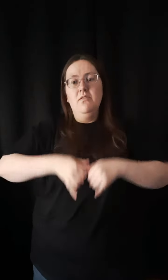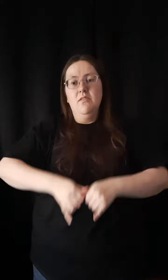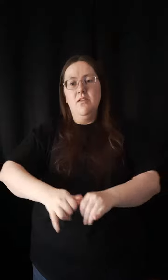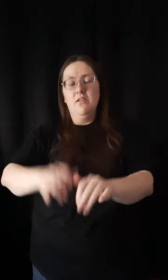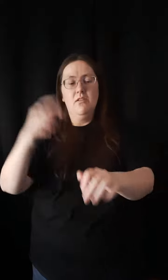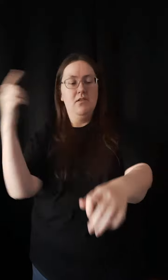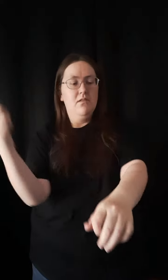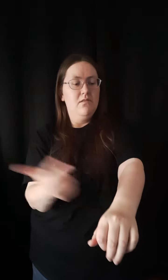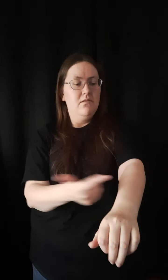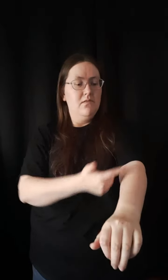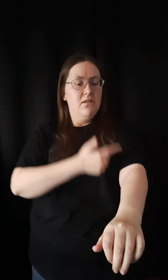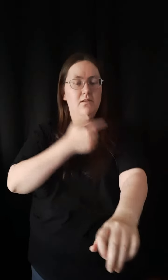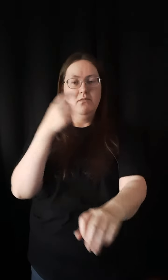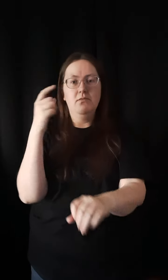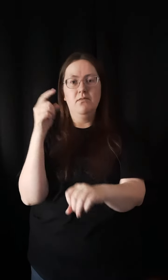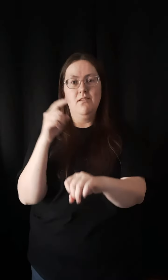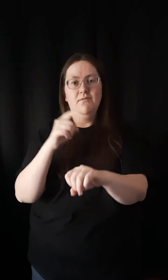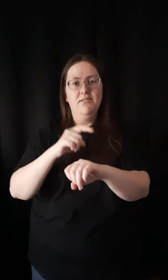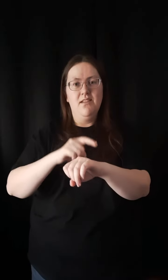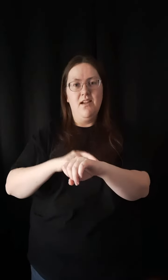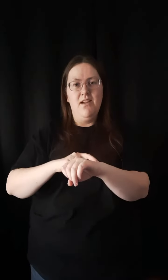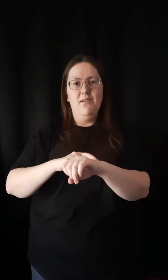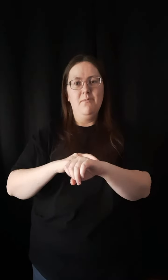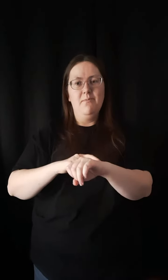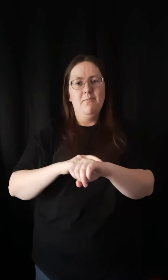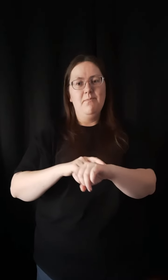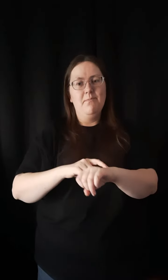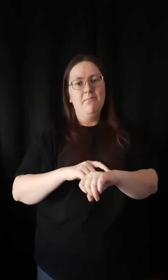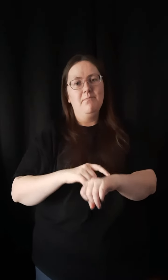Will stand the test of time